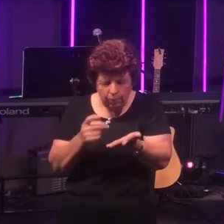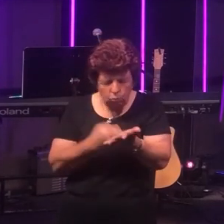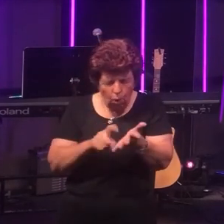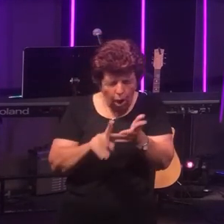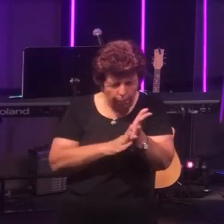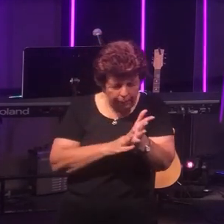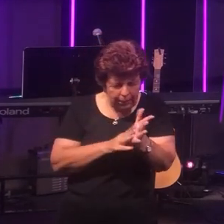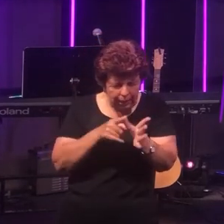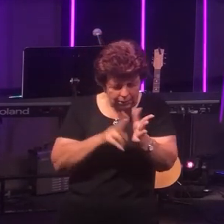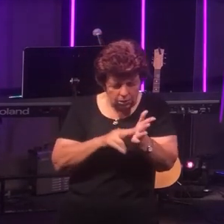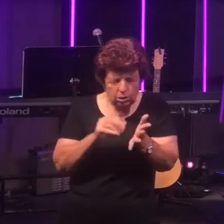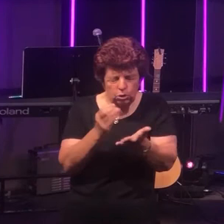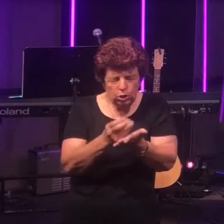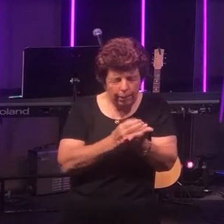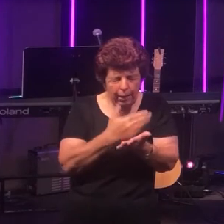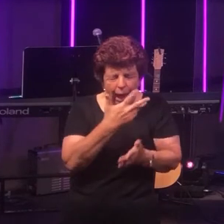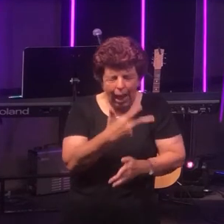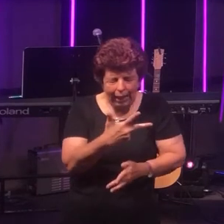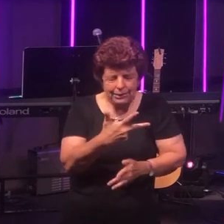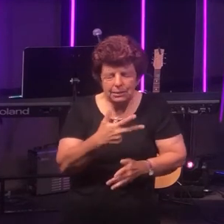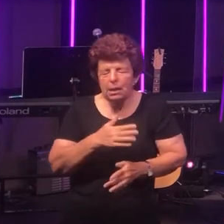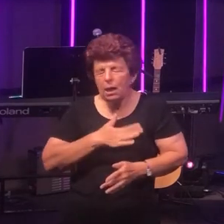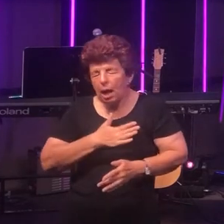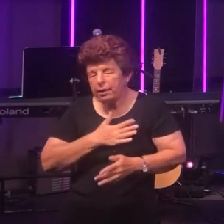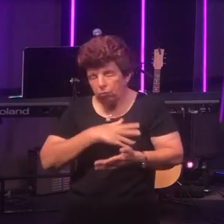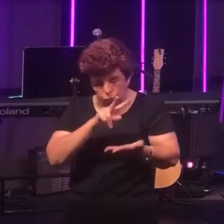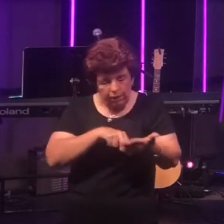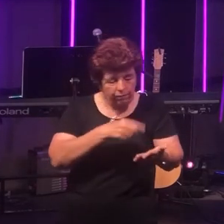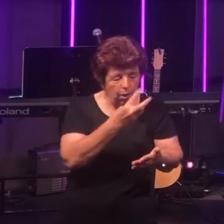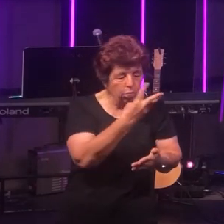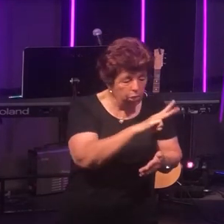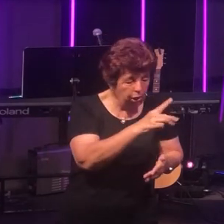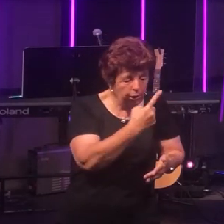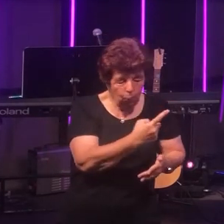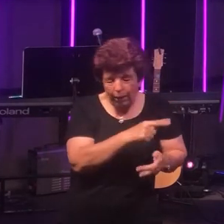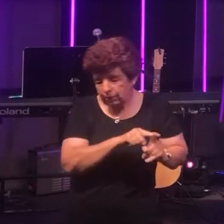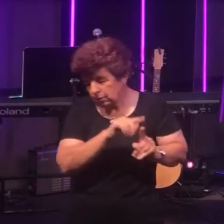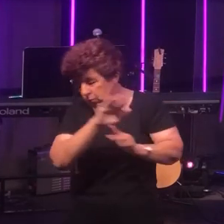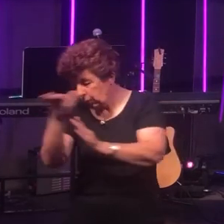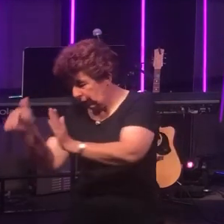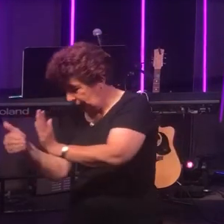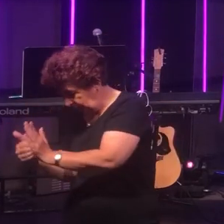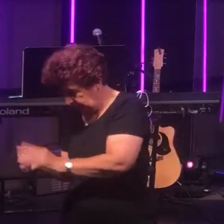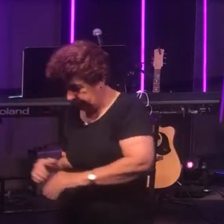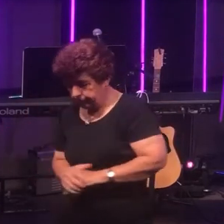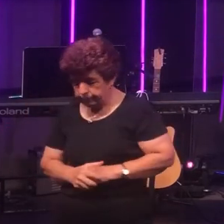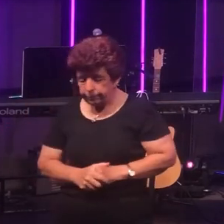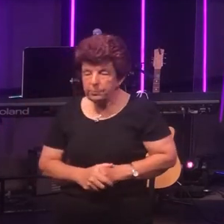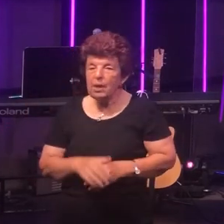I'd like to read from verse 31 to the end of the chapter.